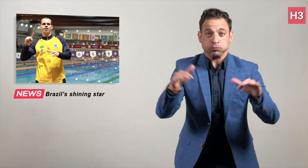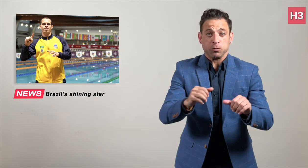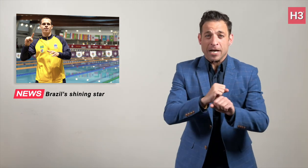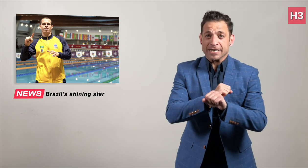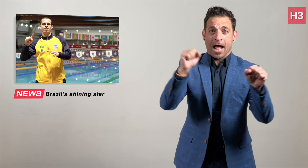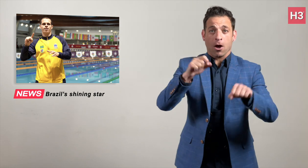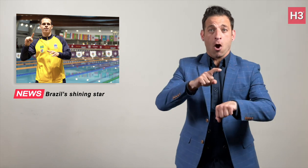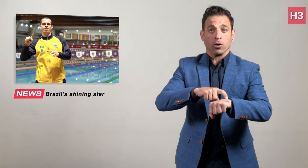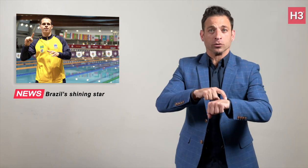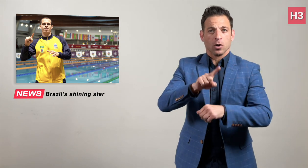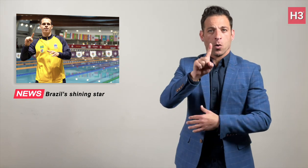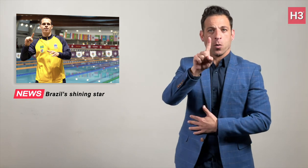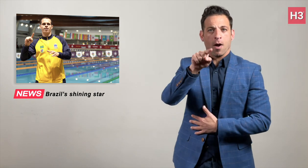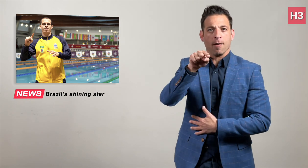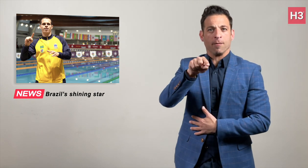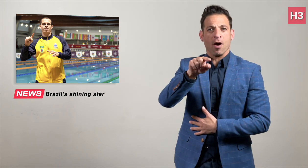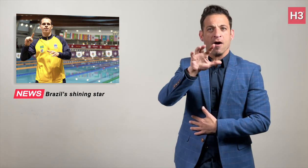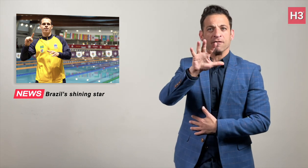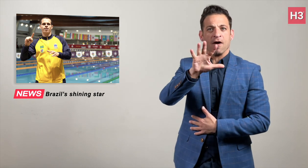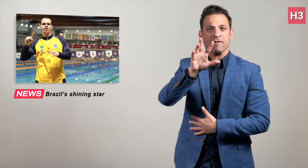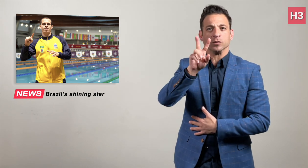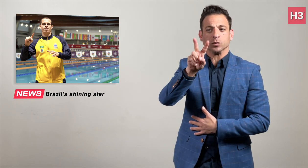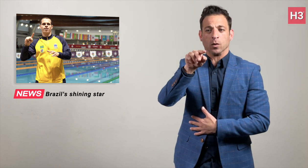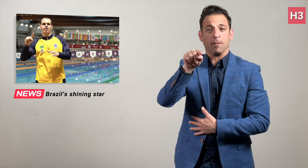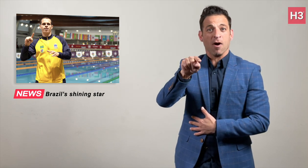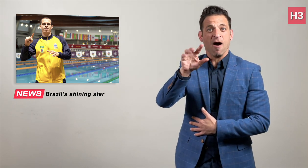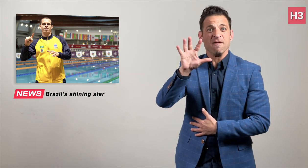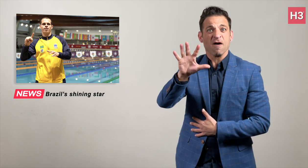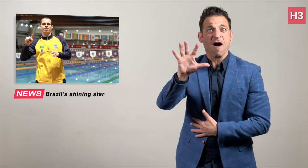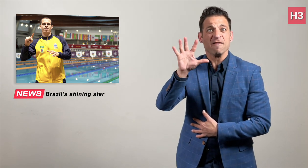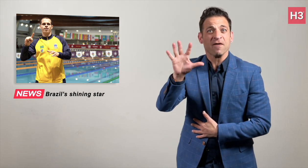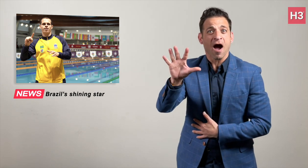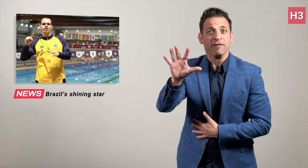with a new world record: 1:52.55.